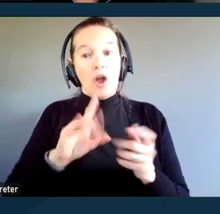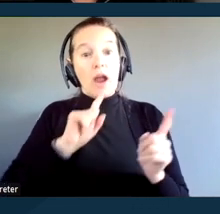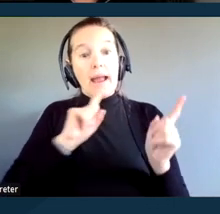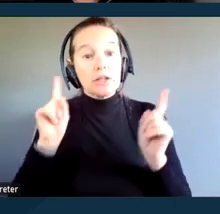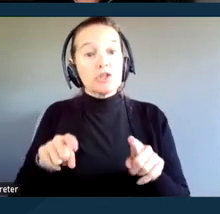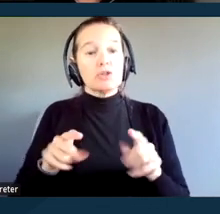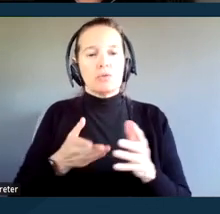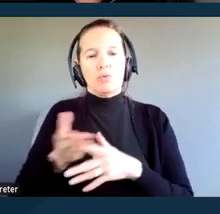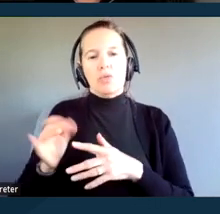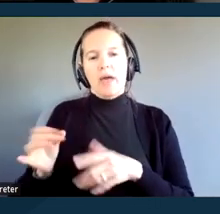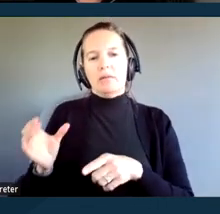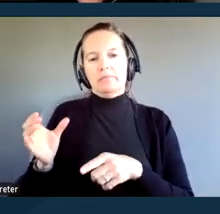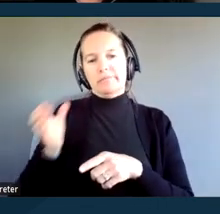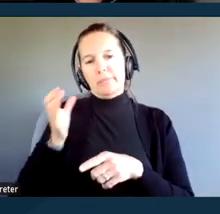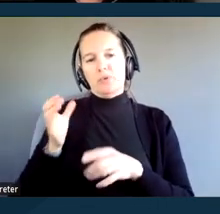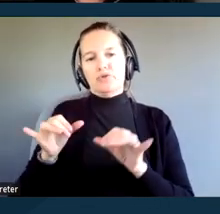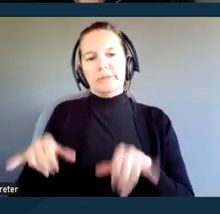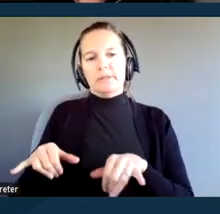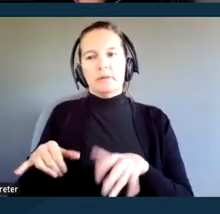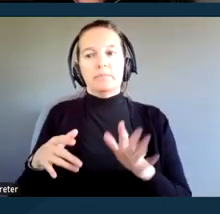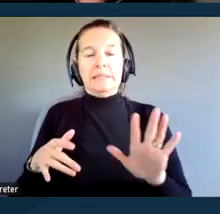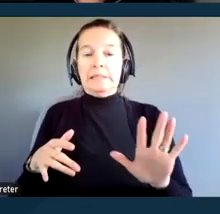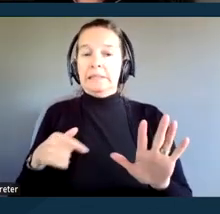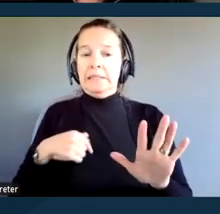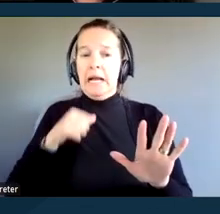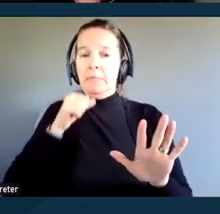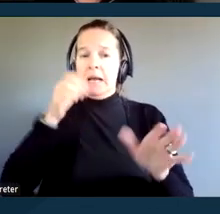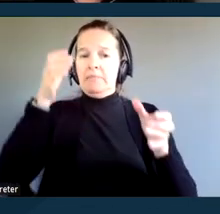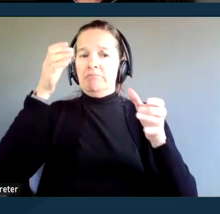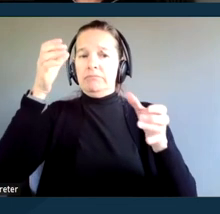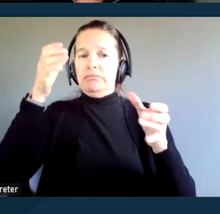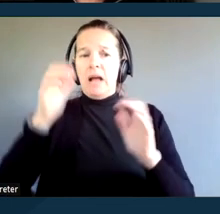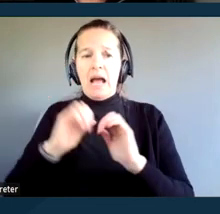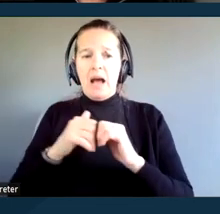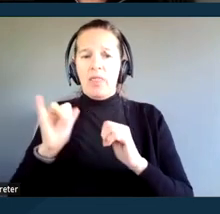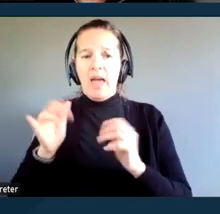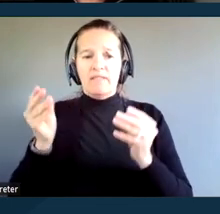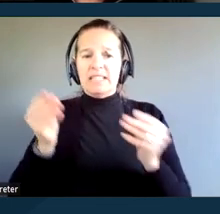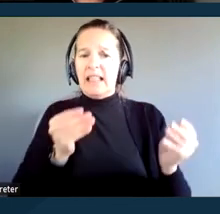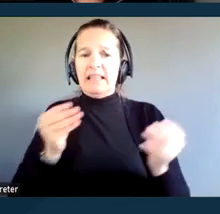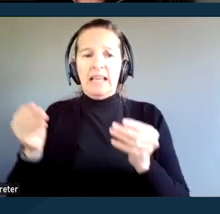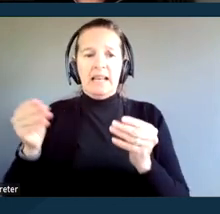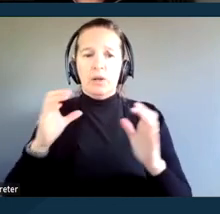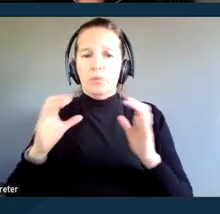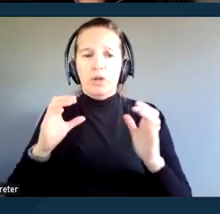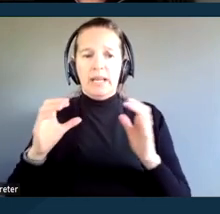I'm not completely up to speed on how facilitated communication is currently being viewed by the courts.